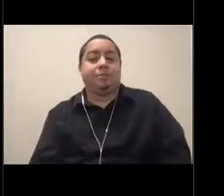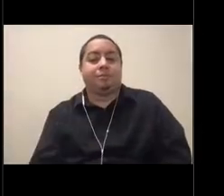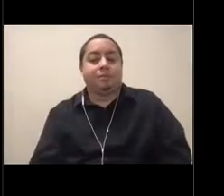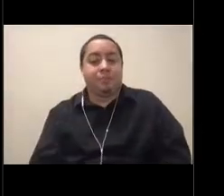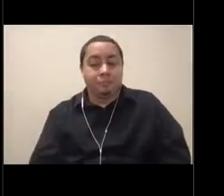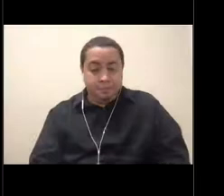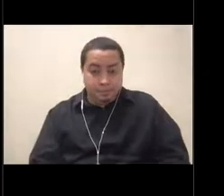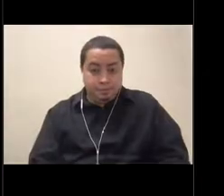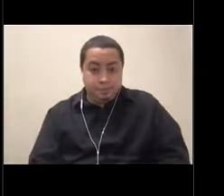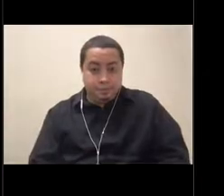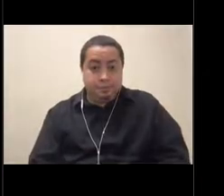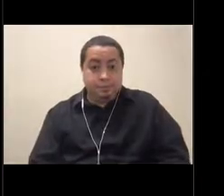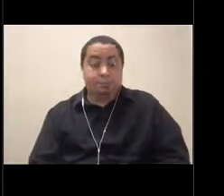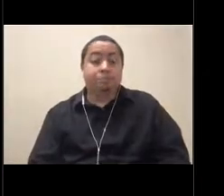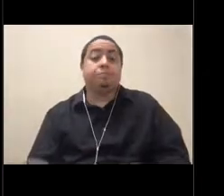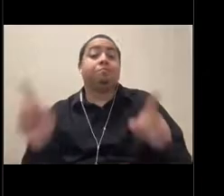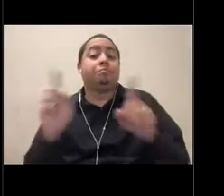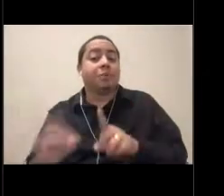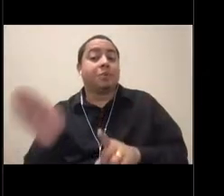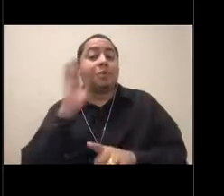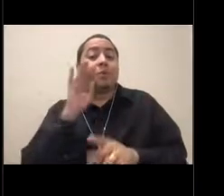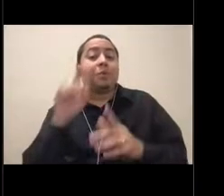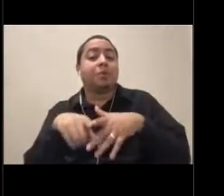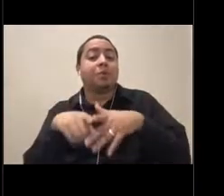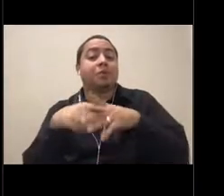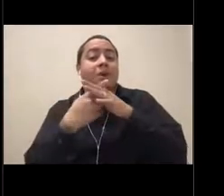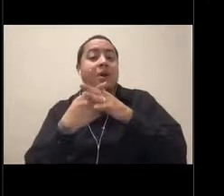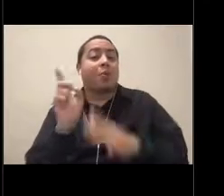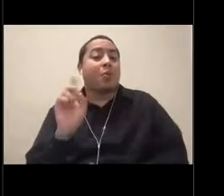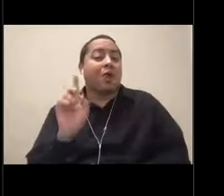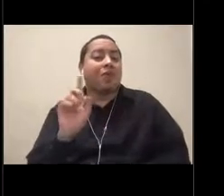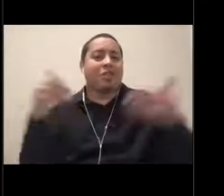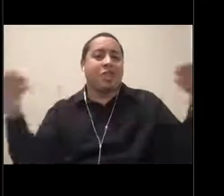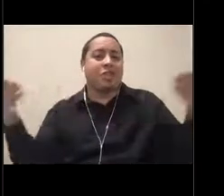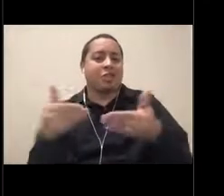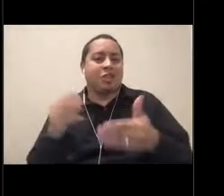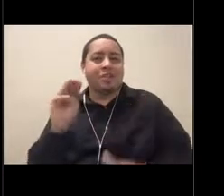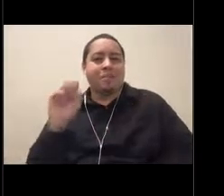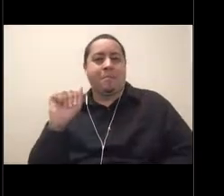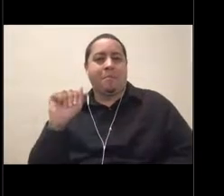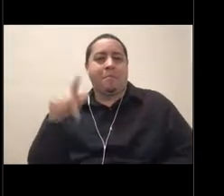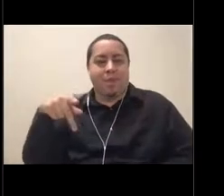here at our introduction map. And normally,